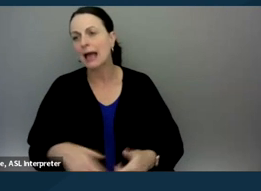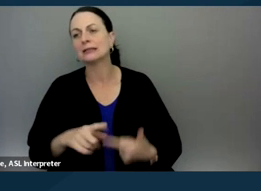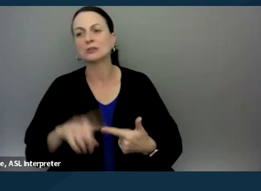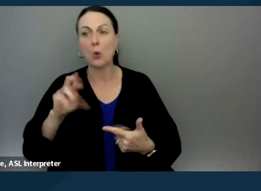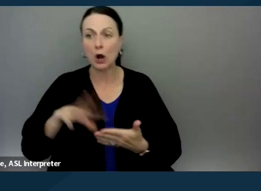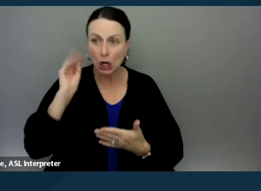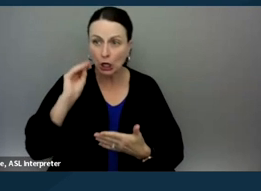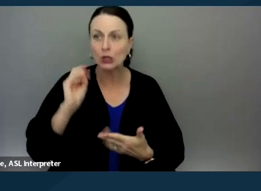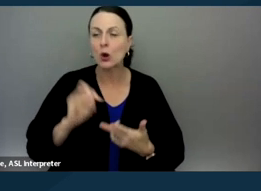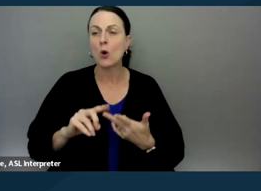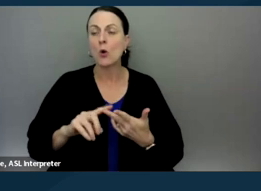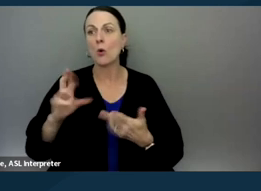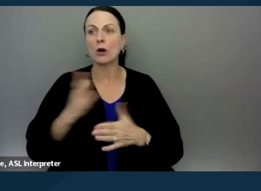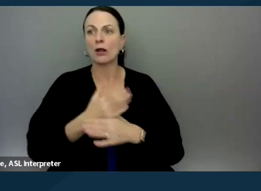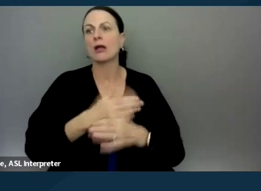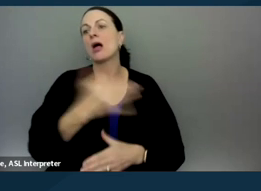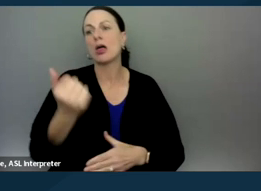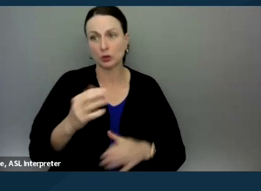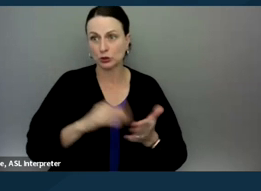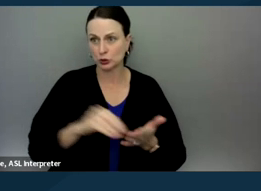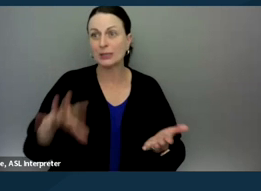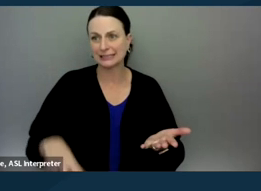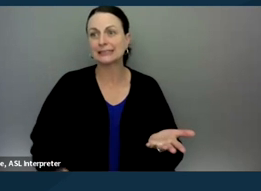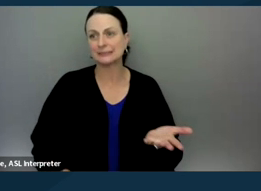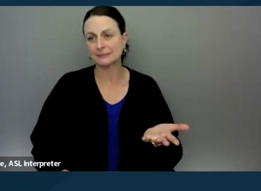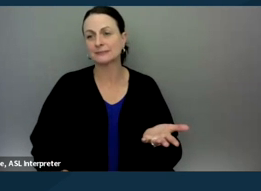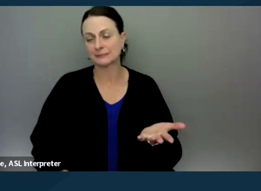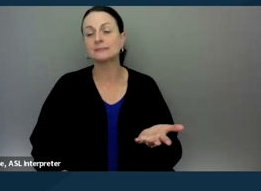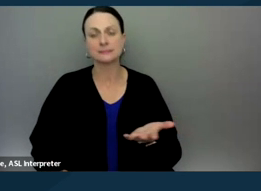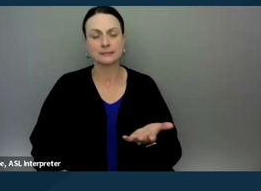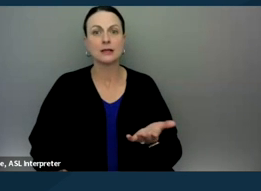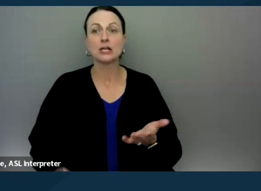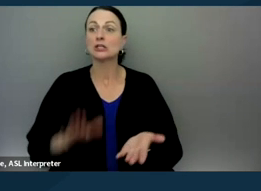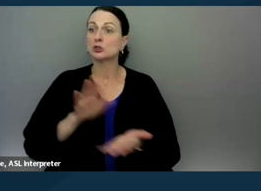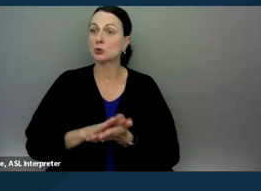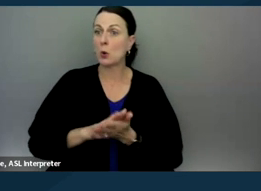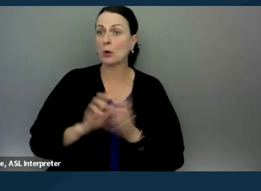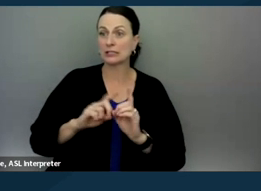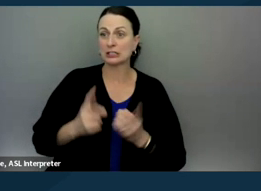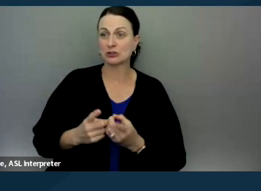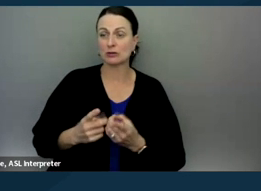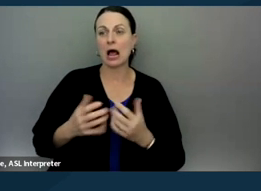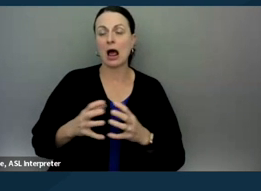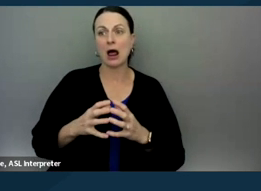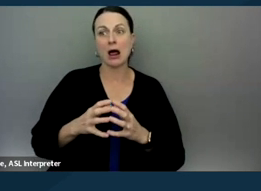or the ability of other students to learn. This is a situation where school districts under the law are obligated to provide students